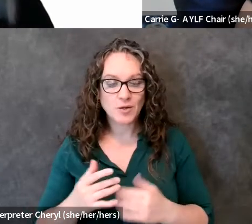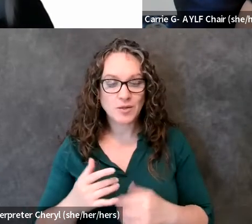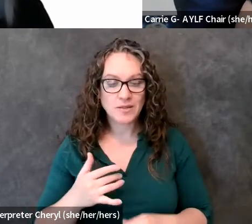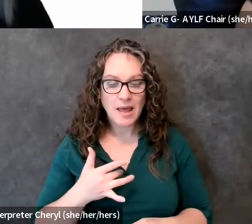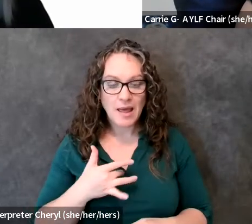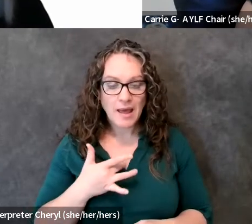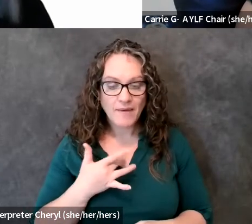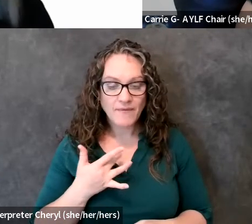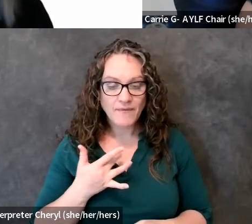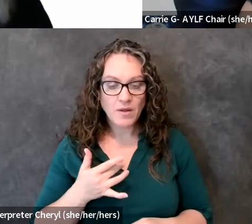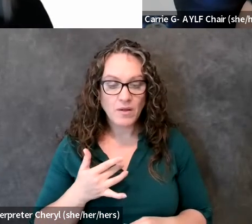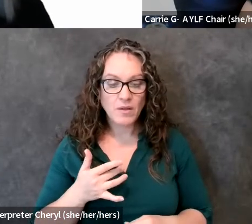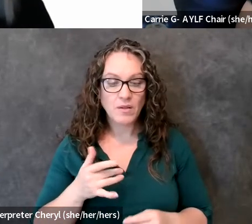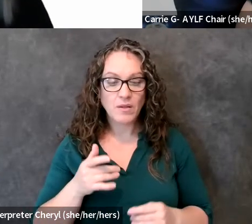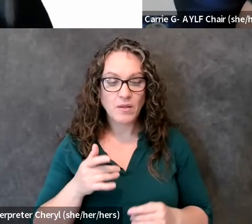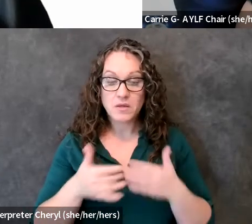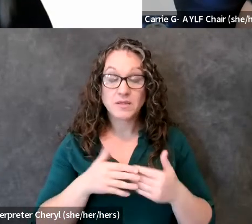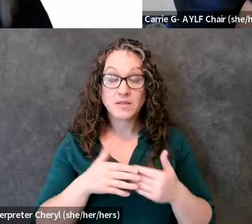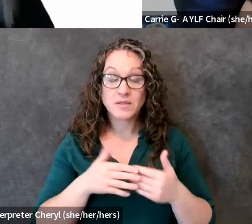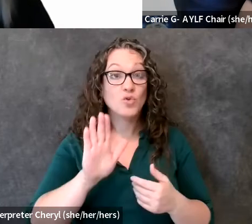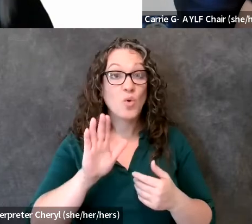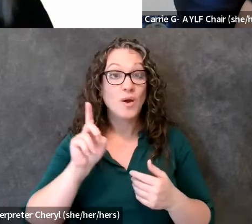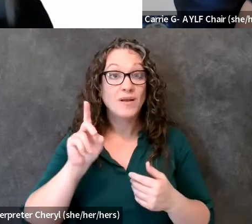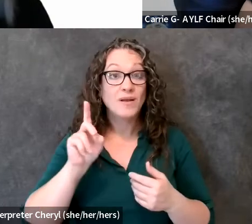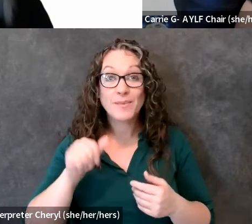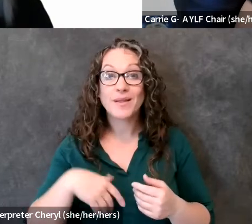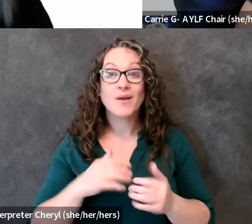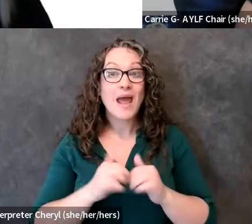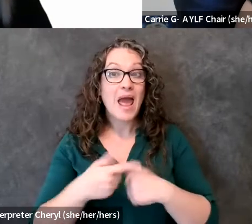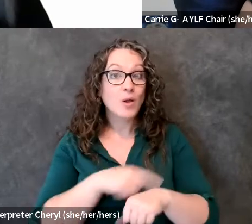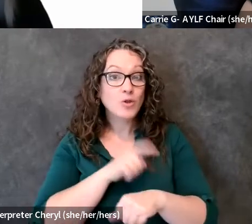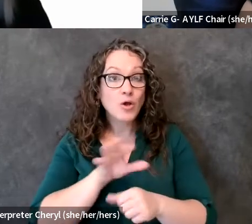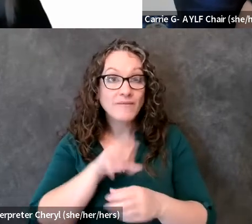you are or what your disability is or how long you've been involved in the ylf alumni groups